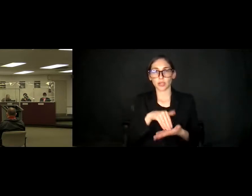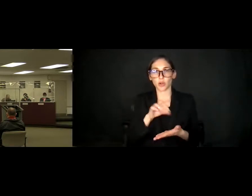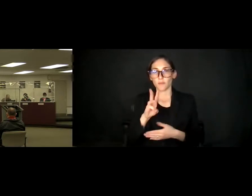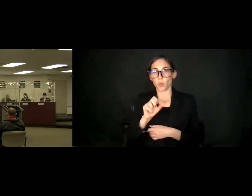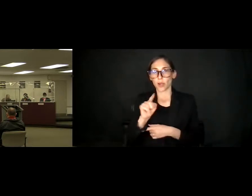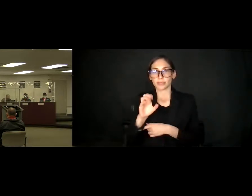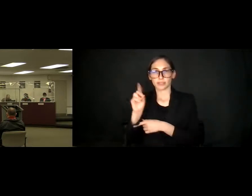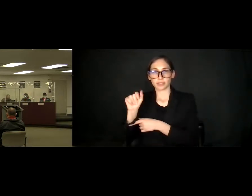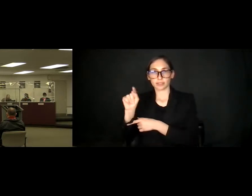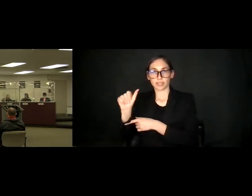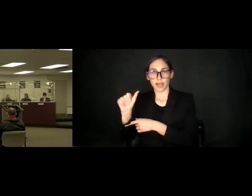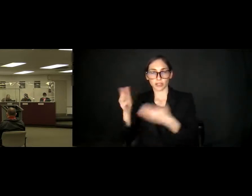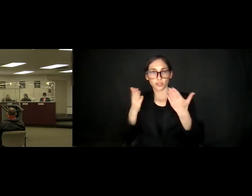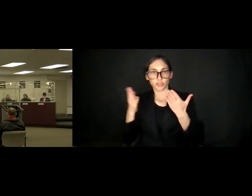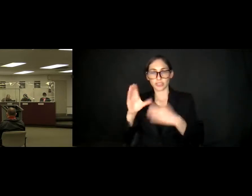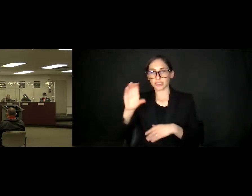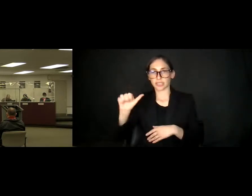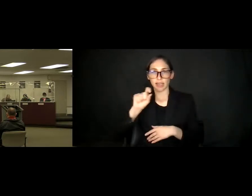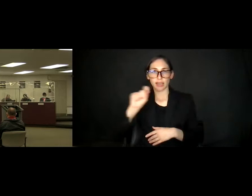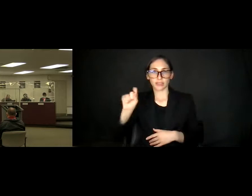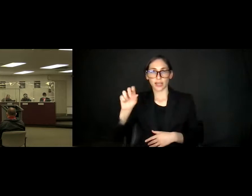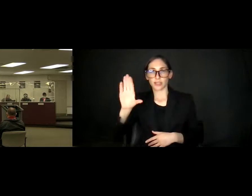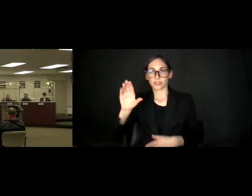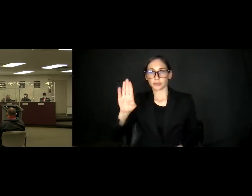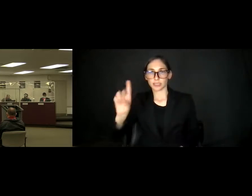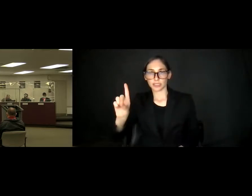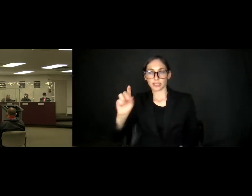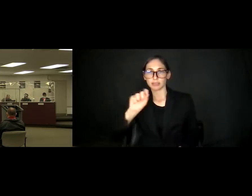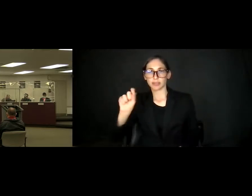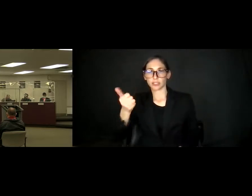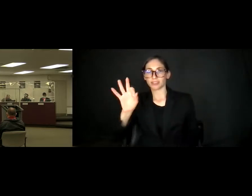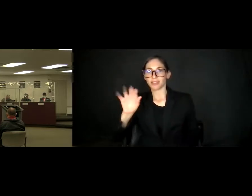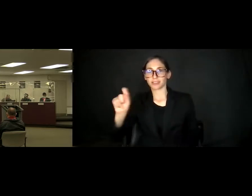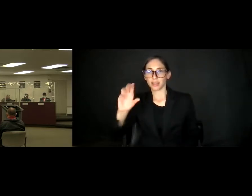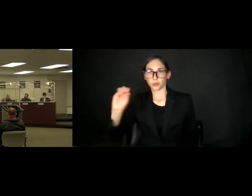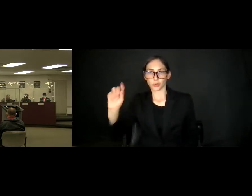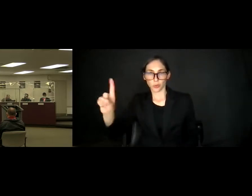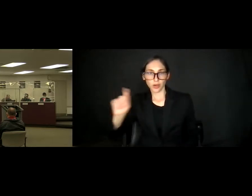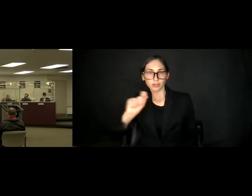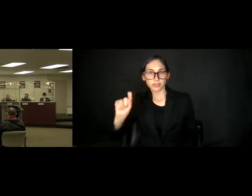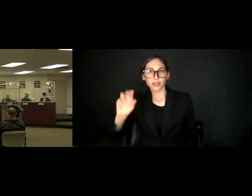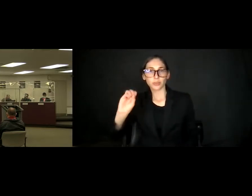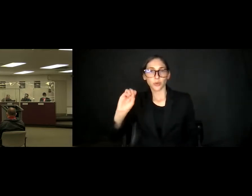CA-CVD-19-001-03 and